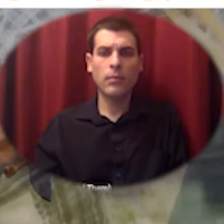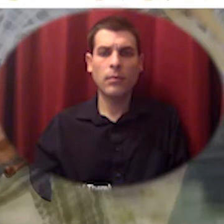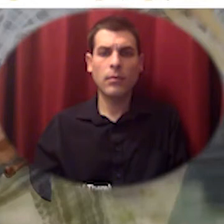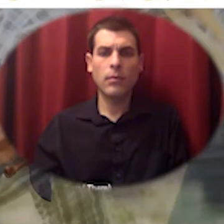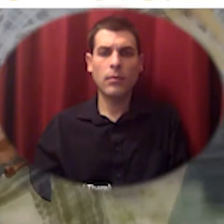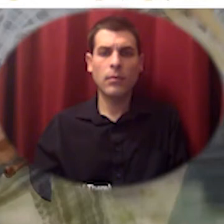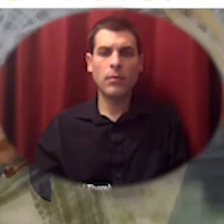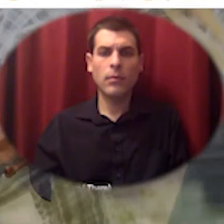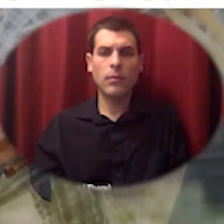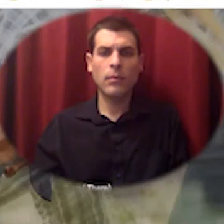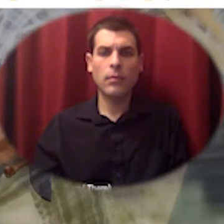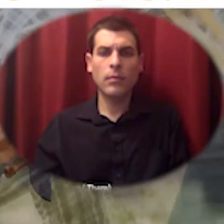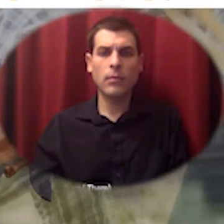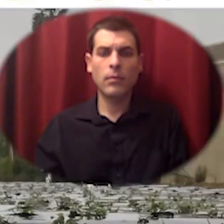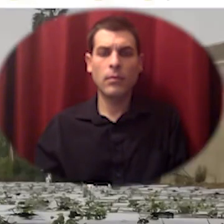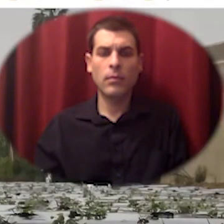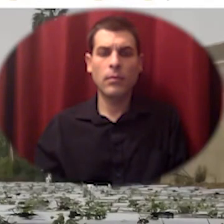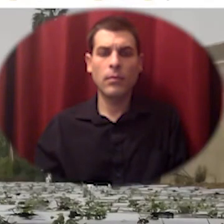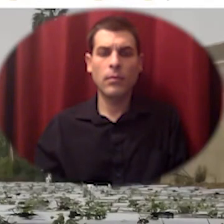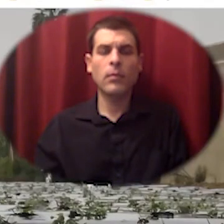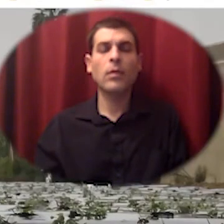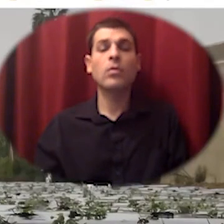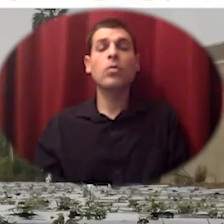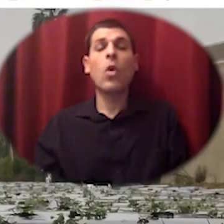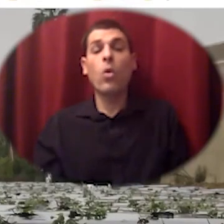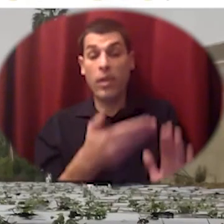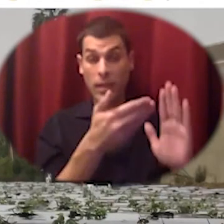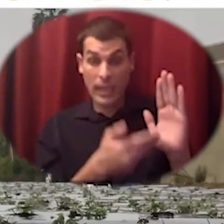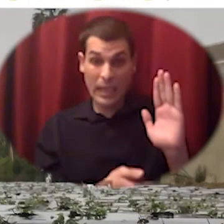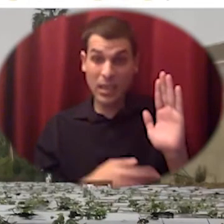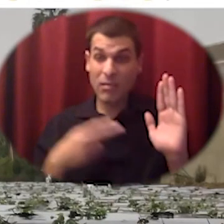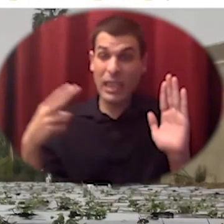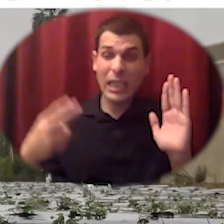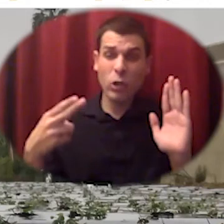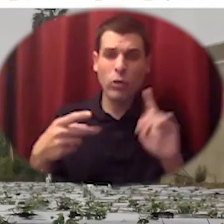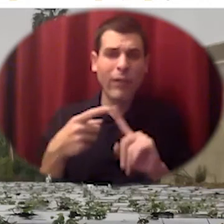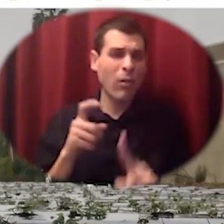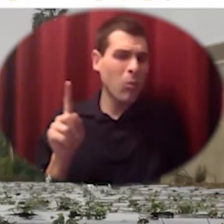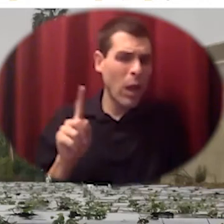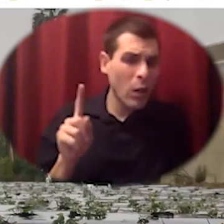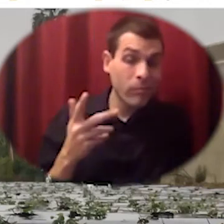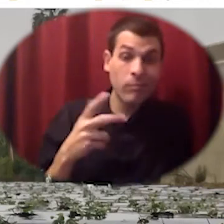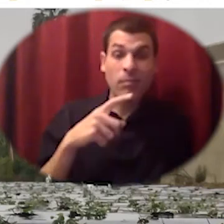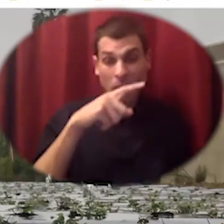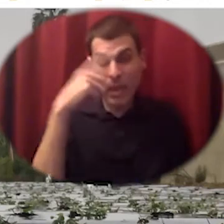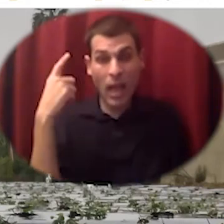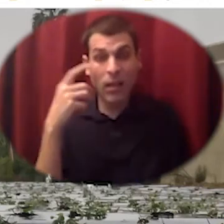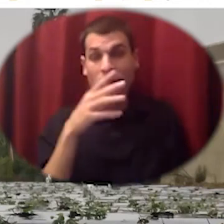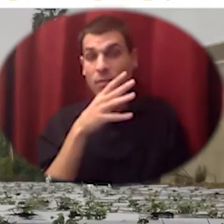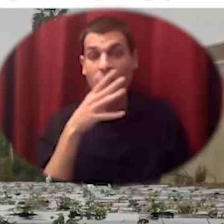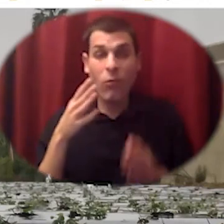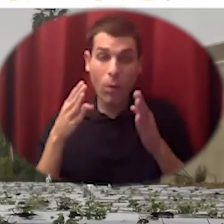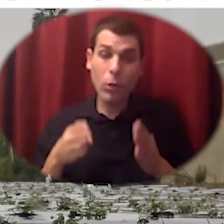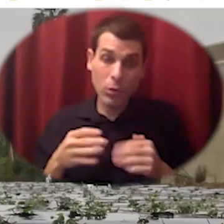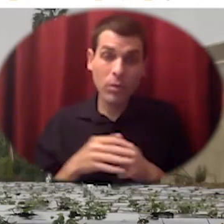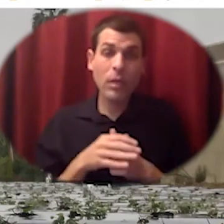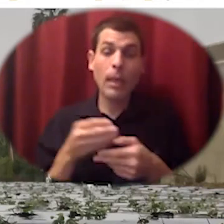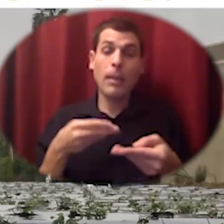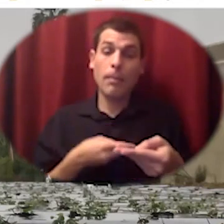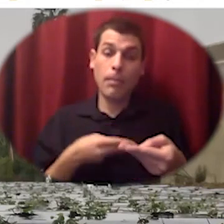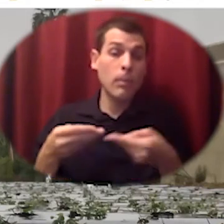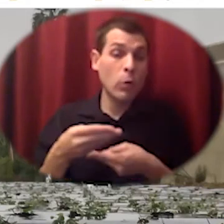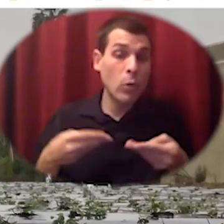through mutual aid movement and black farmers and so here i want to show about Fannie Lou Hamer